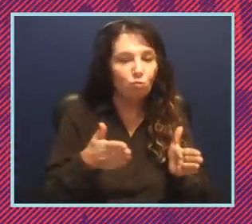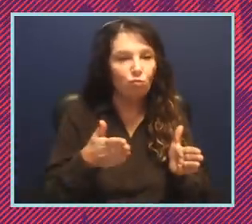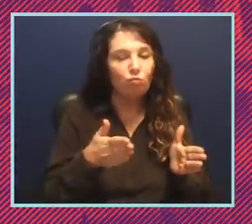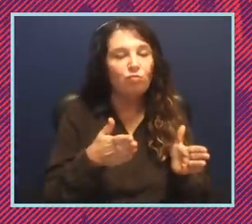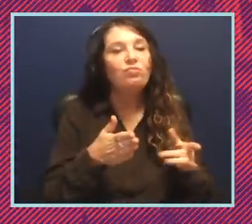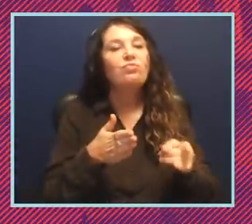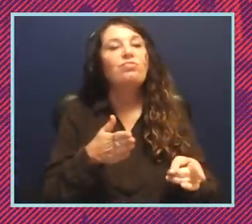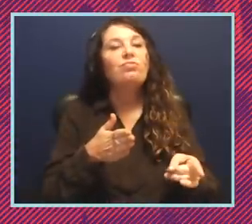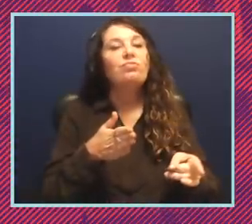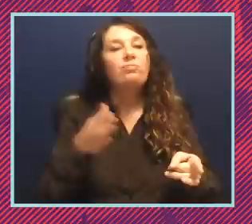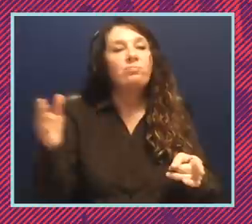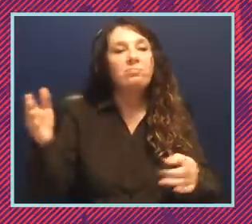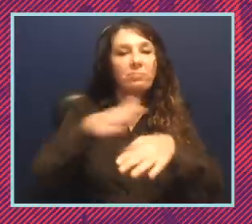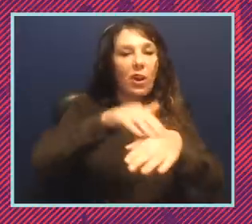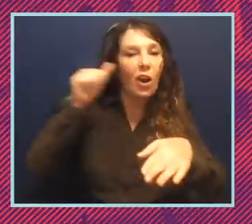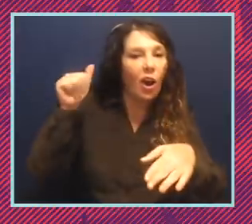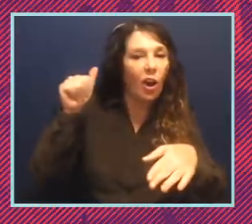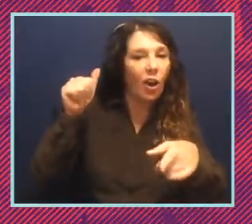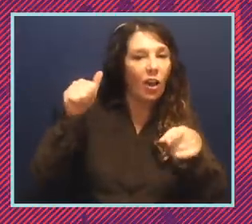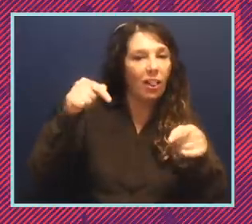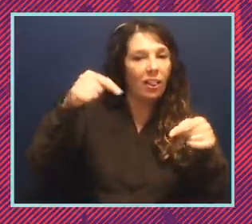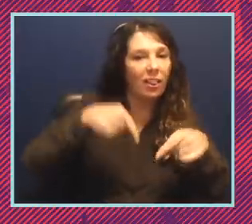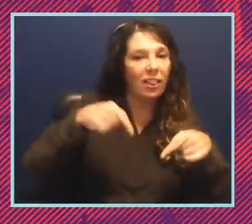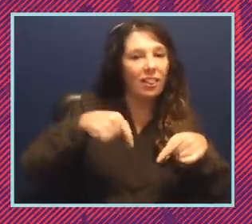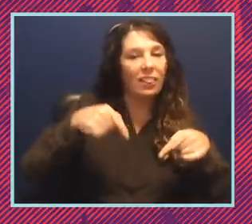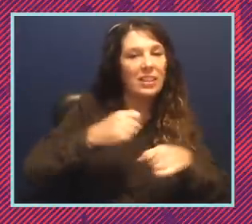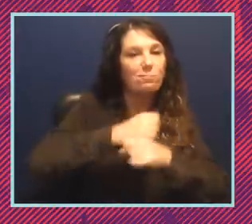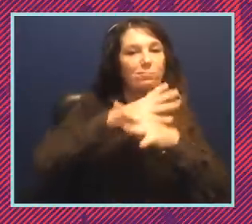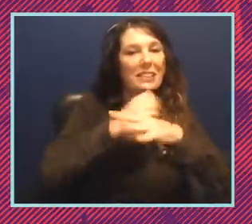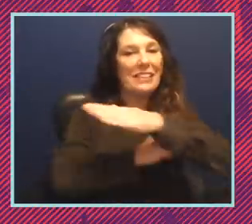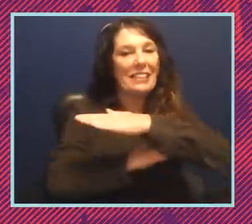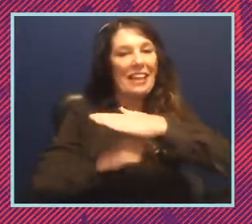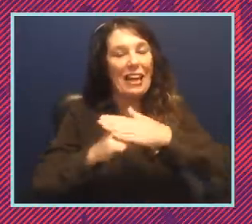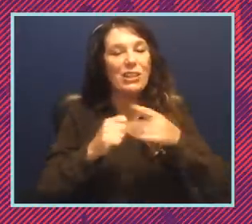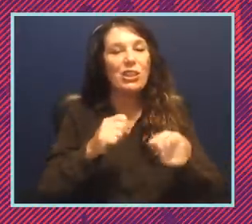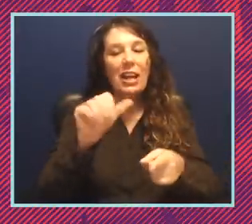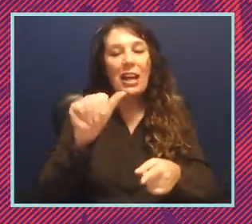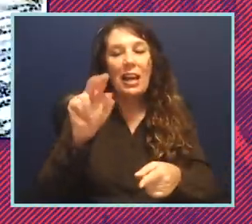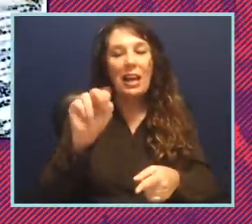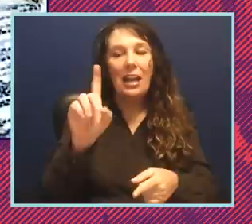let me call to the stage, this virtual stage. I mean, call the stage. Andrea, are you there?